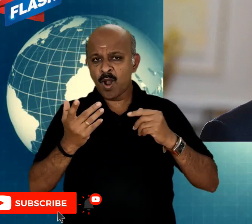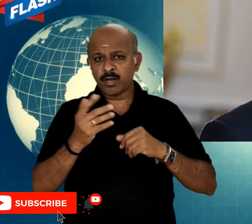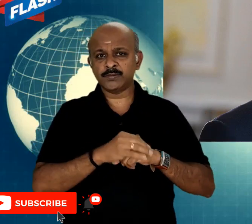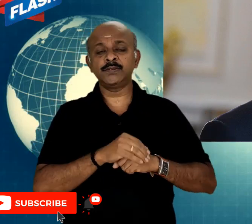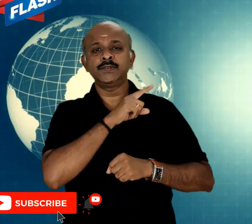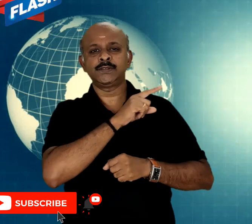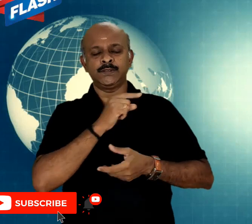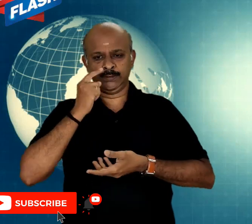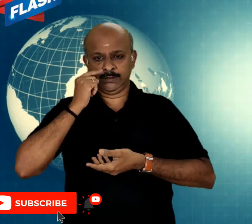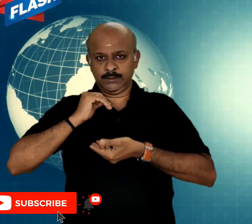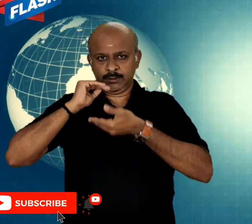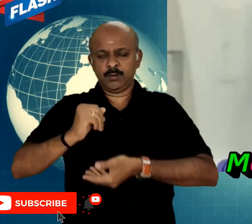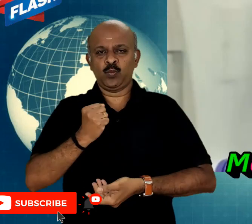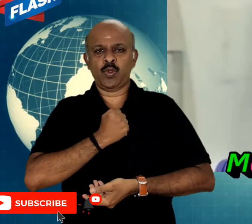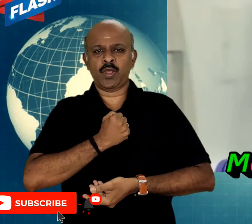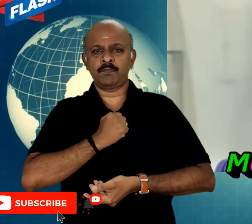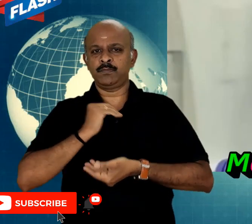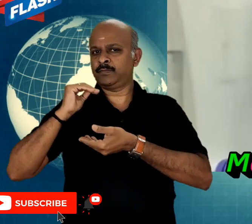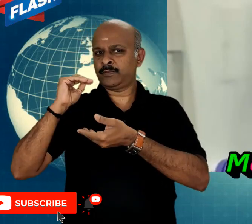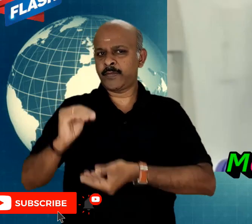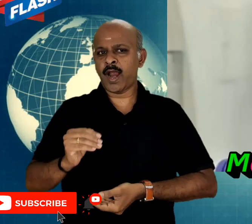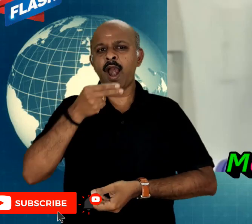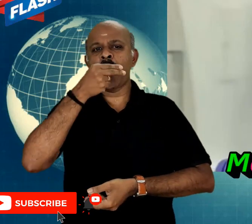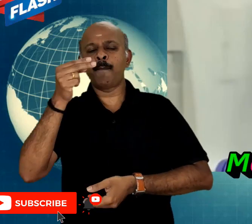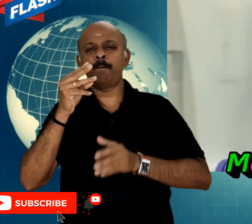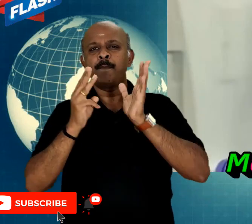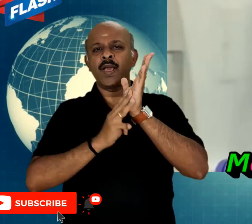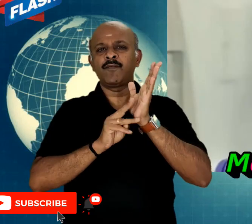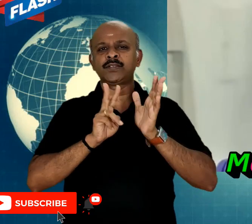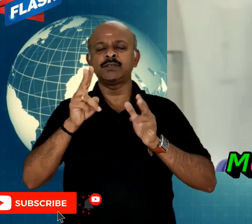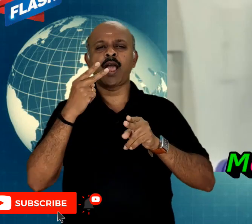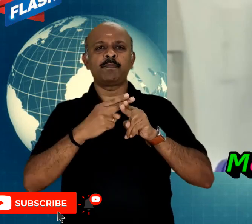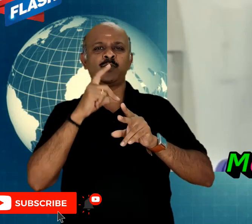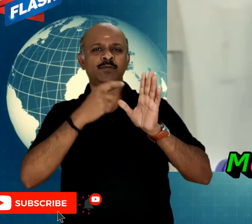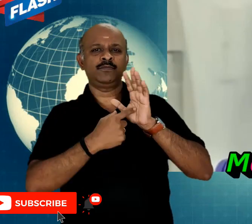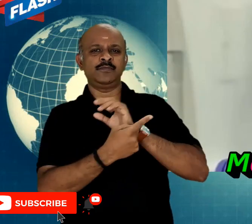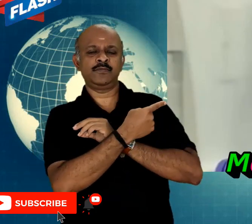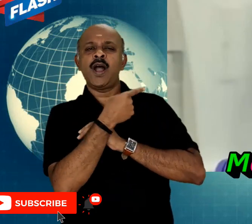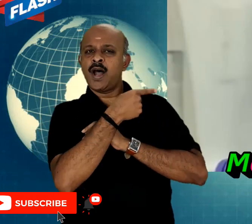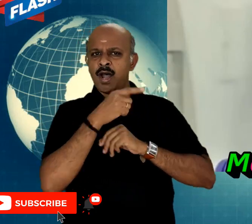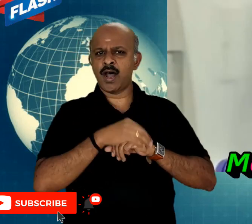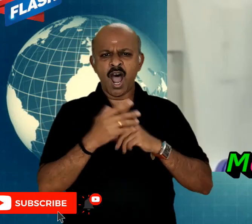one of his daughter Maria Vorontsova is being vaccinated first